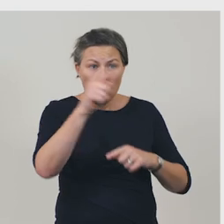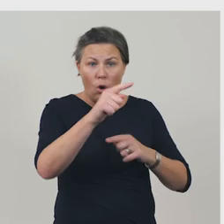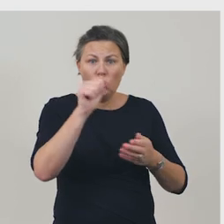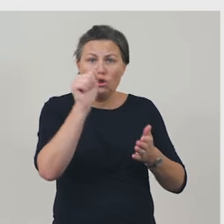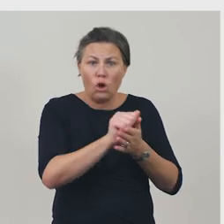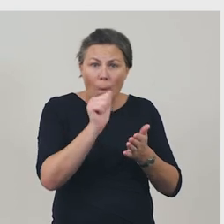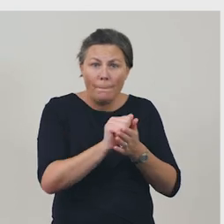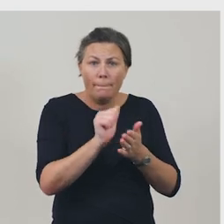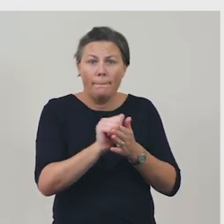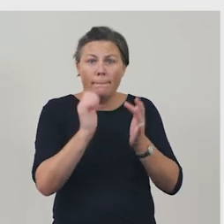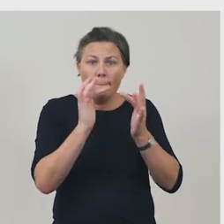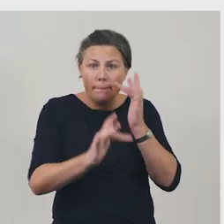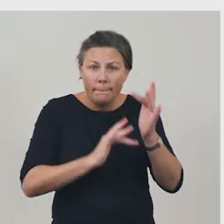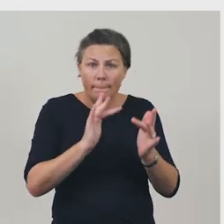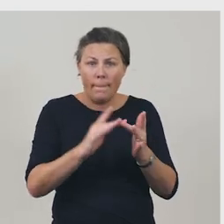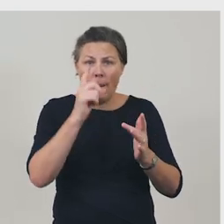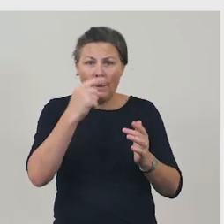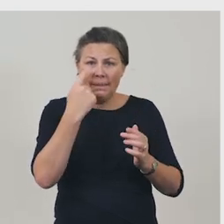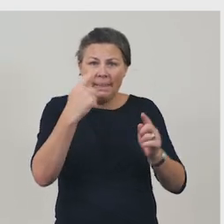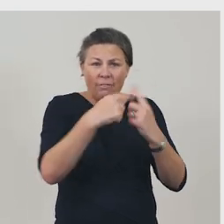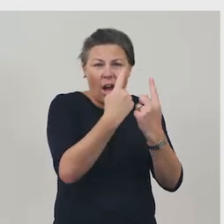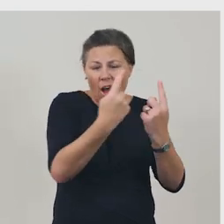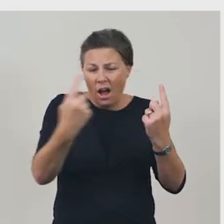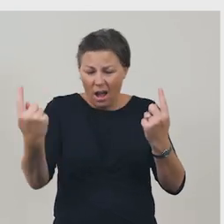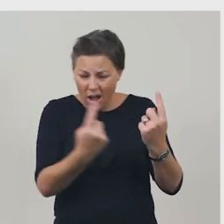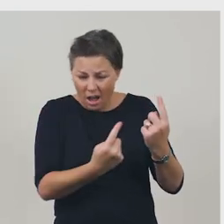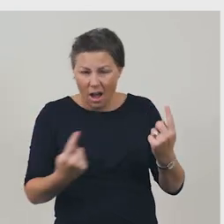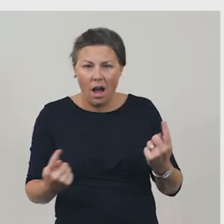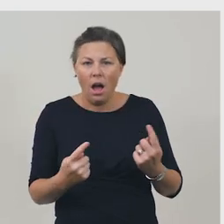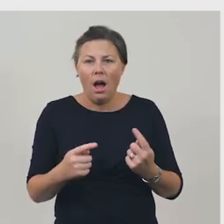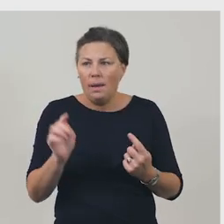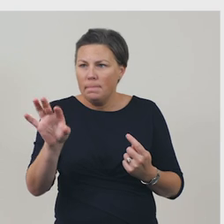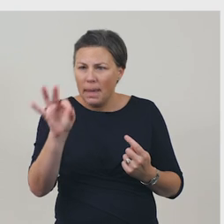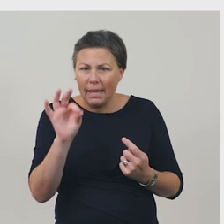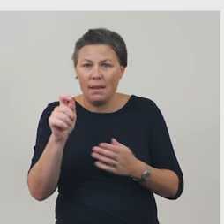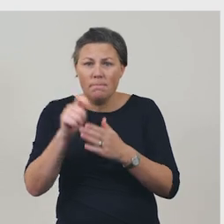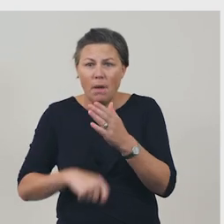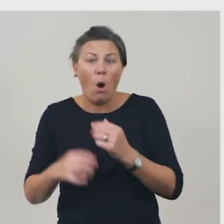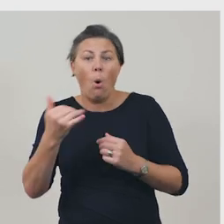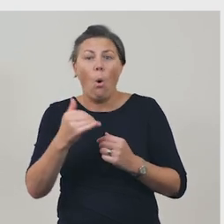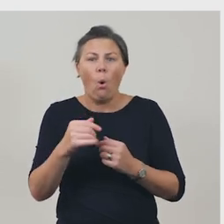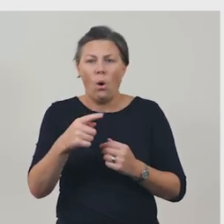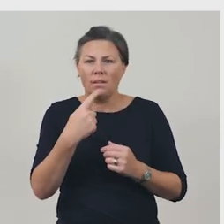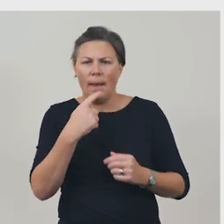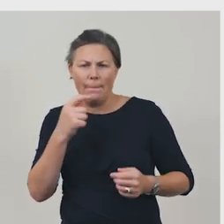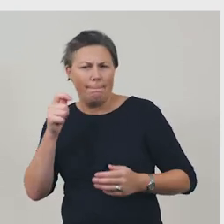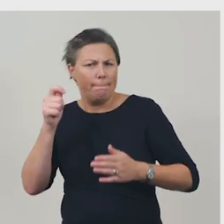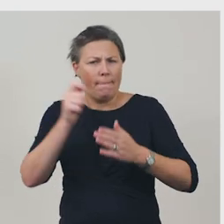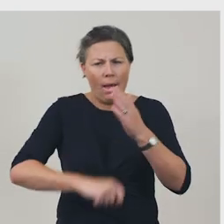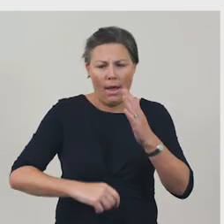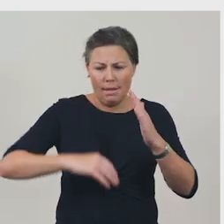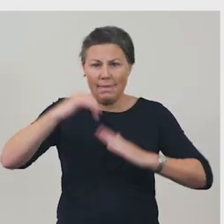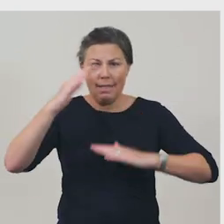and 'See the complete Ginkis collection’, and ‘Buy building packs in our online shop’.